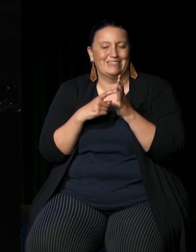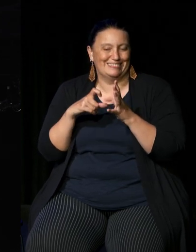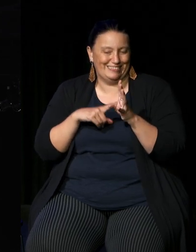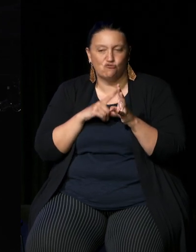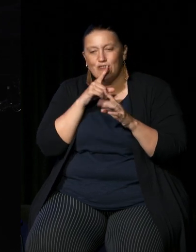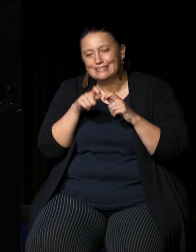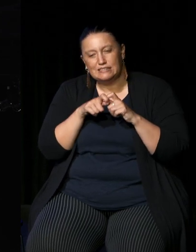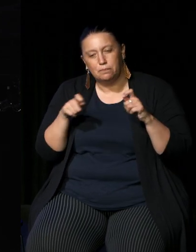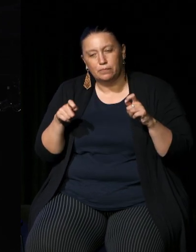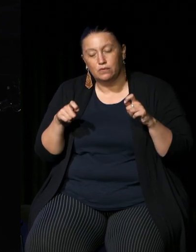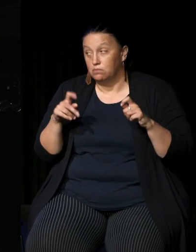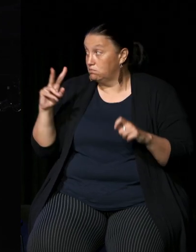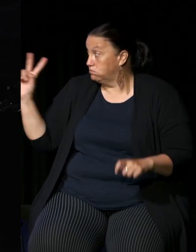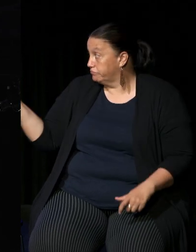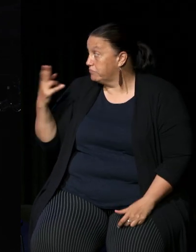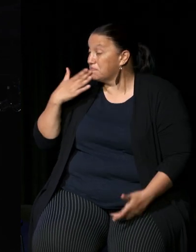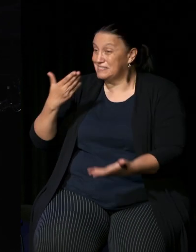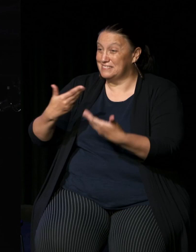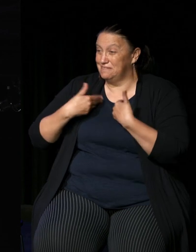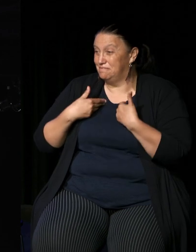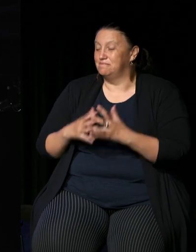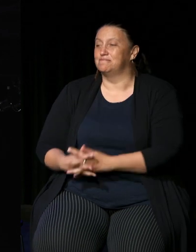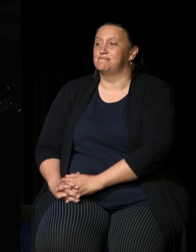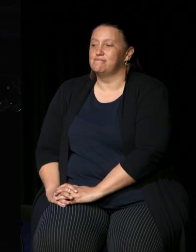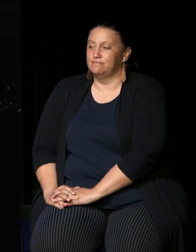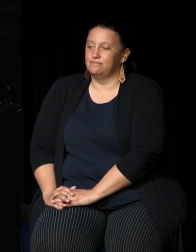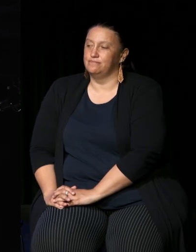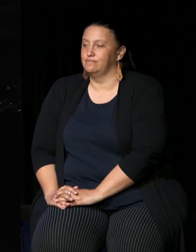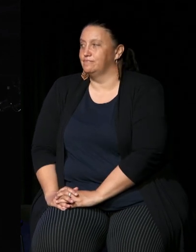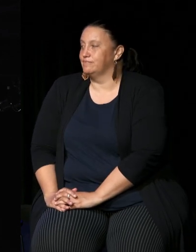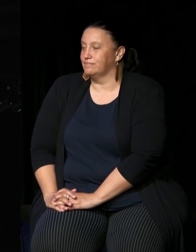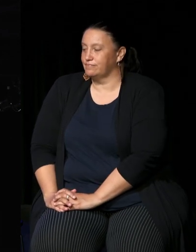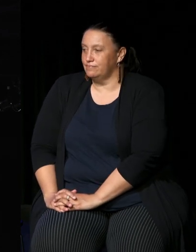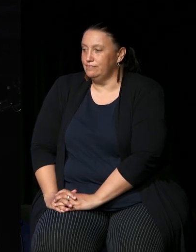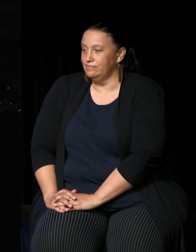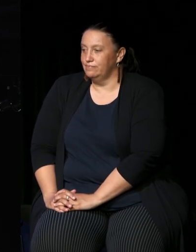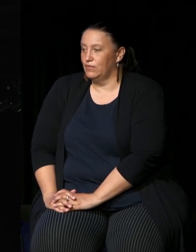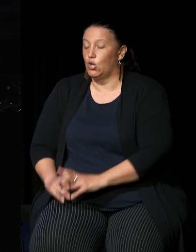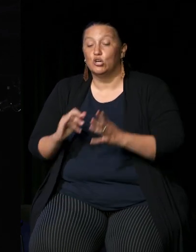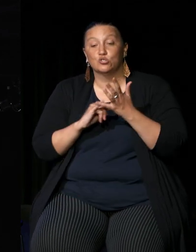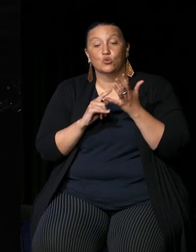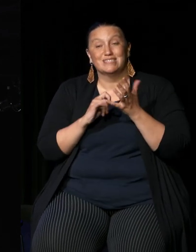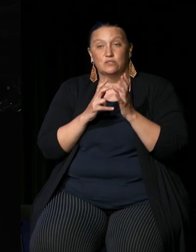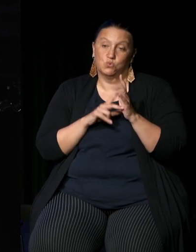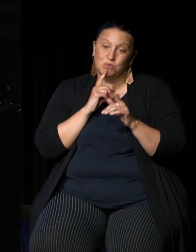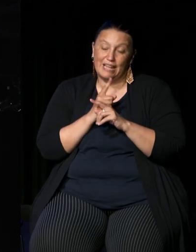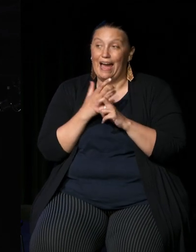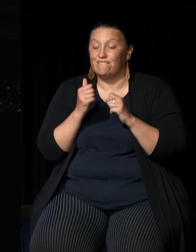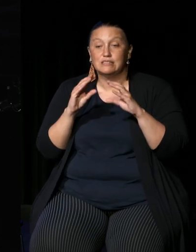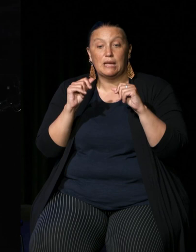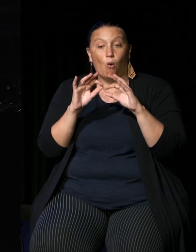as well both want to answer that well or as Susan you said there are existing organizations that